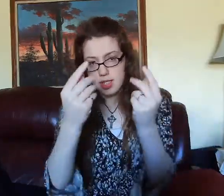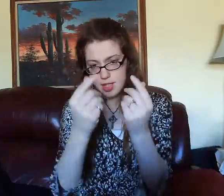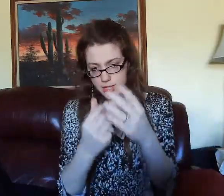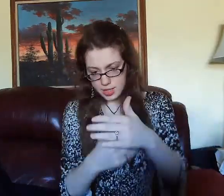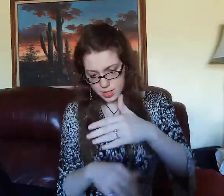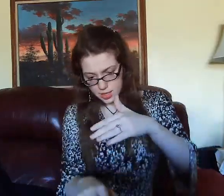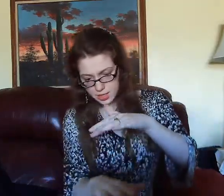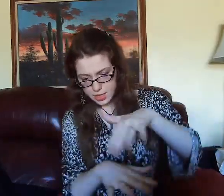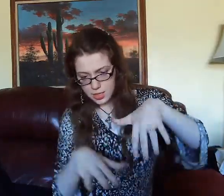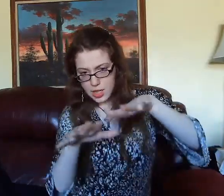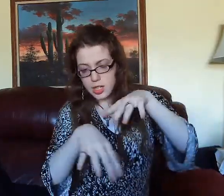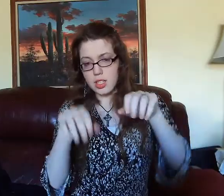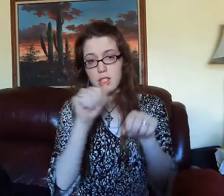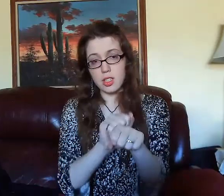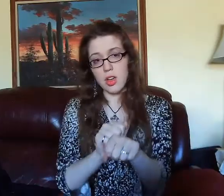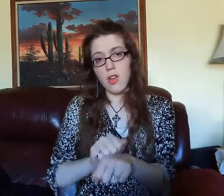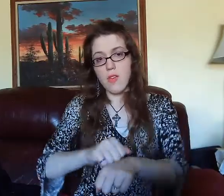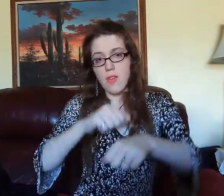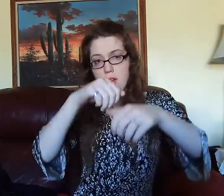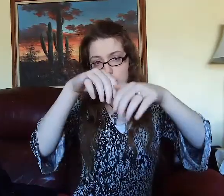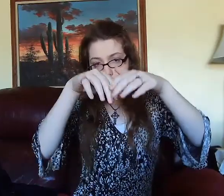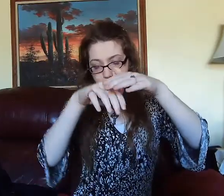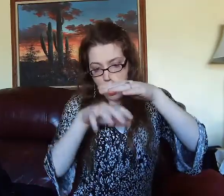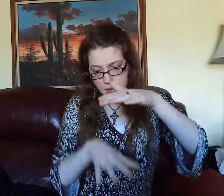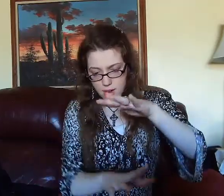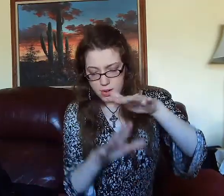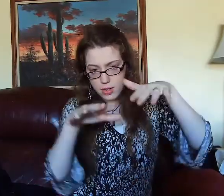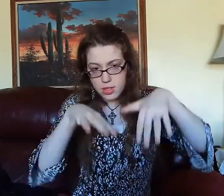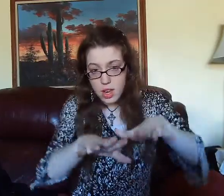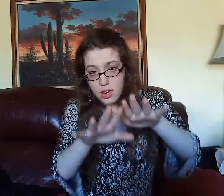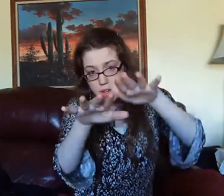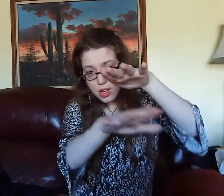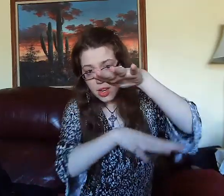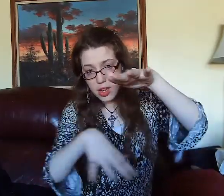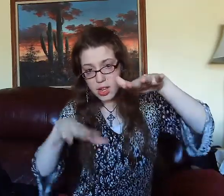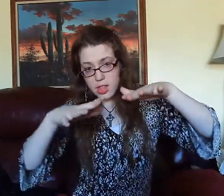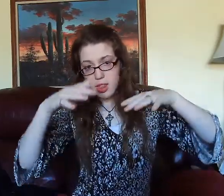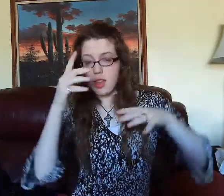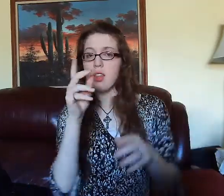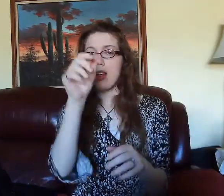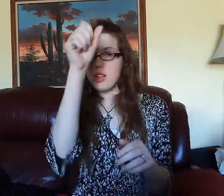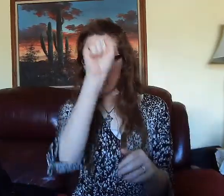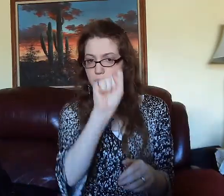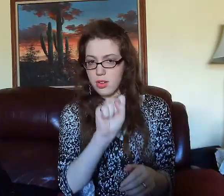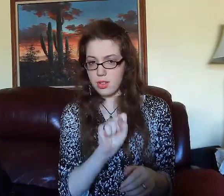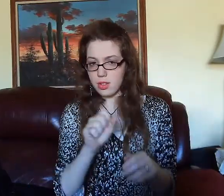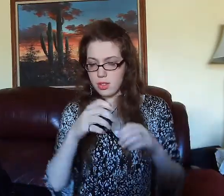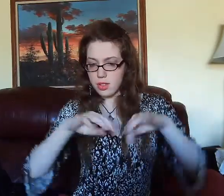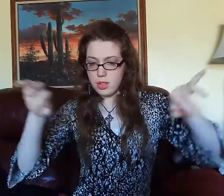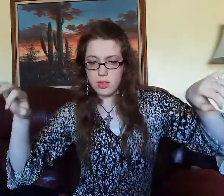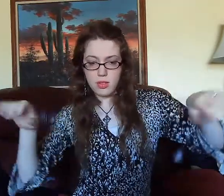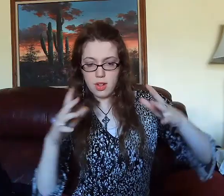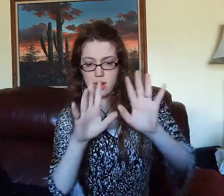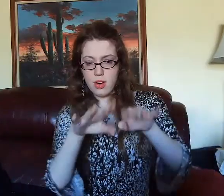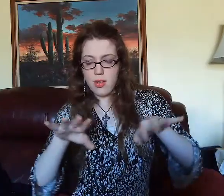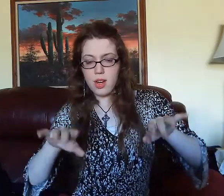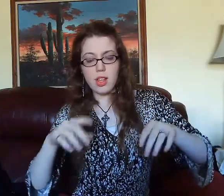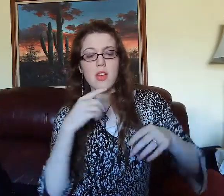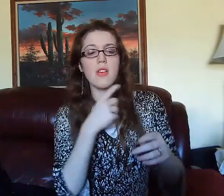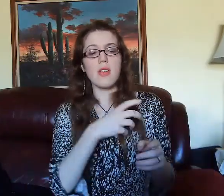GRAVEL/DIRT GONE/DISAPPEAR. STONE UNDERNEATH SEA UNDERNEATH SEA DIVIDED, RED (and) #REED.